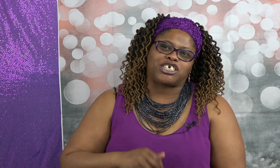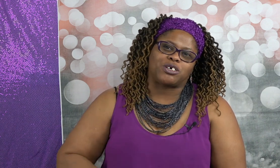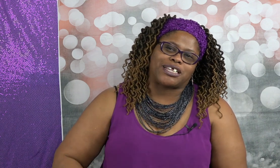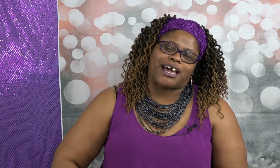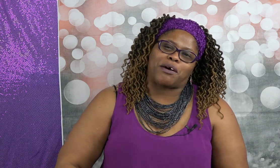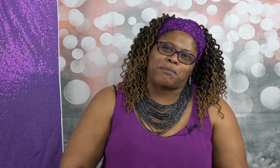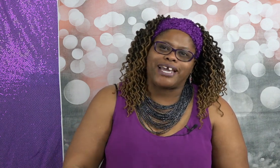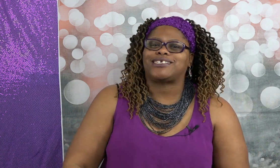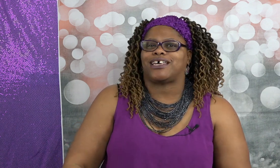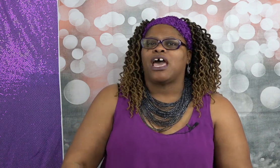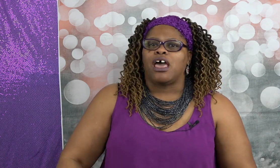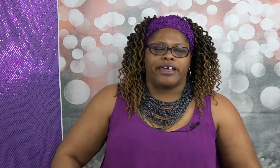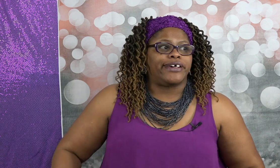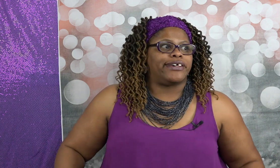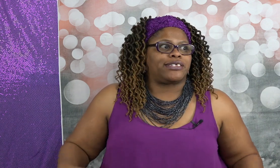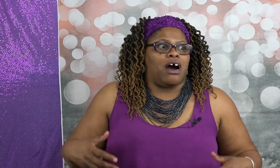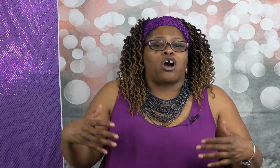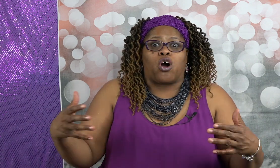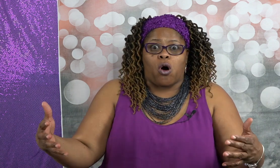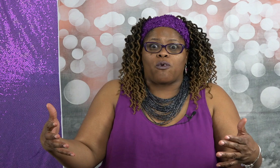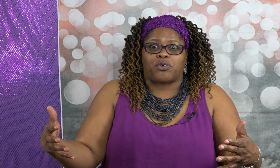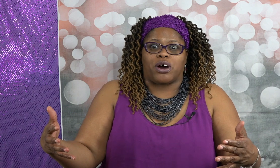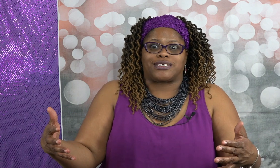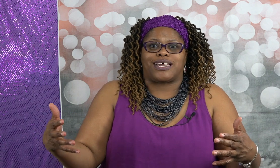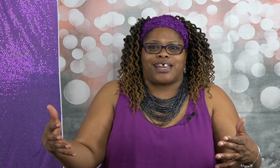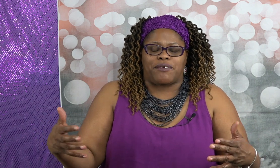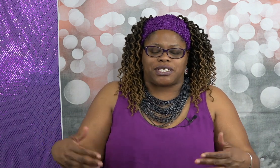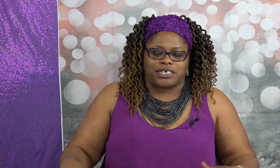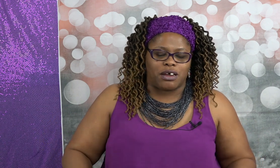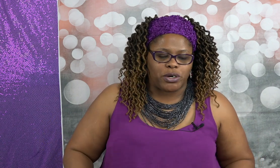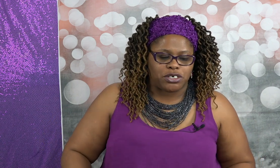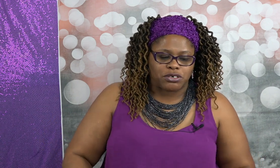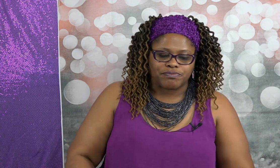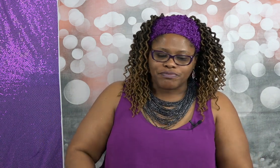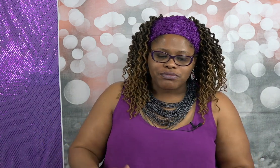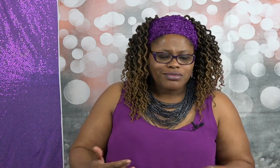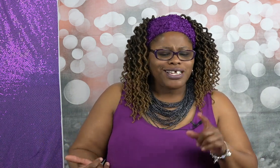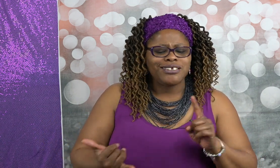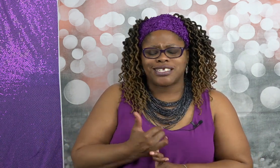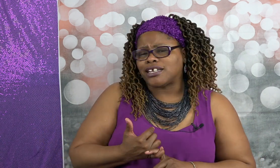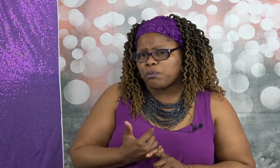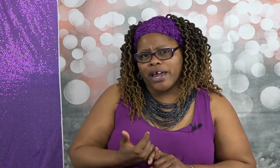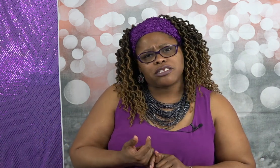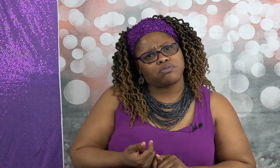sure that amazing is a goal for us and everything that we do celebrate small